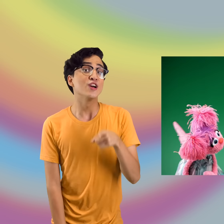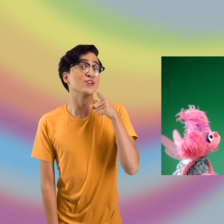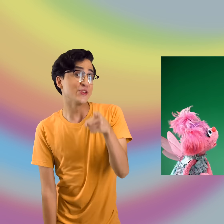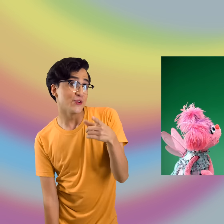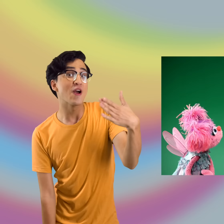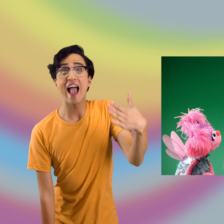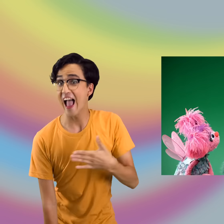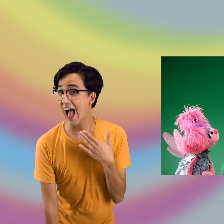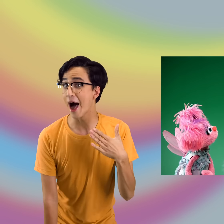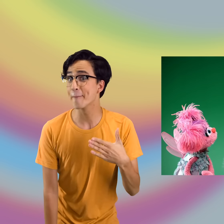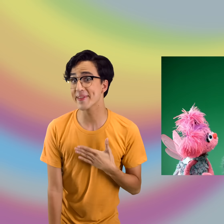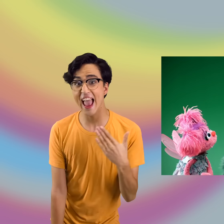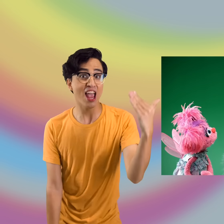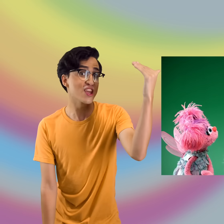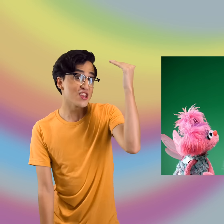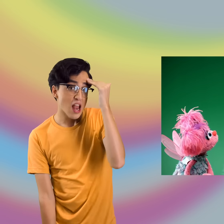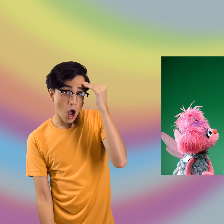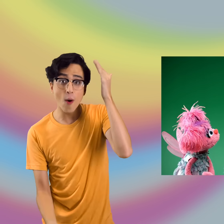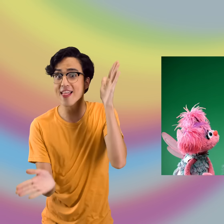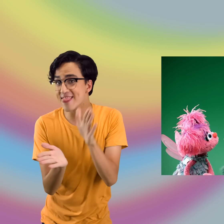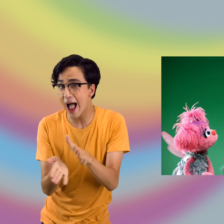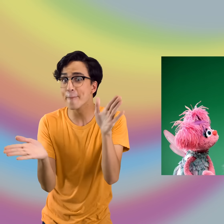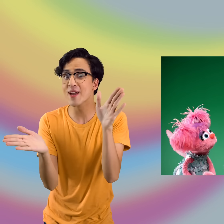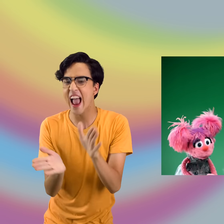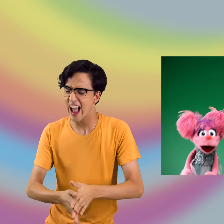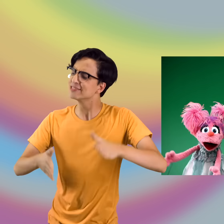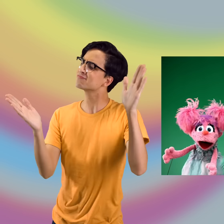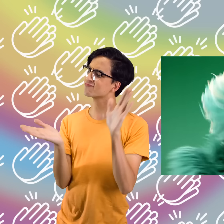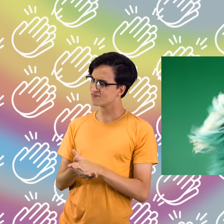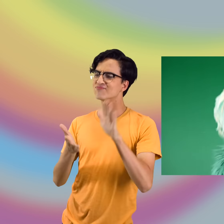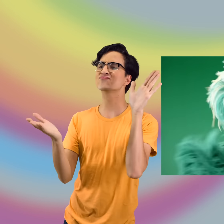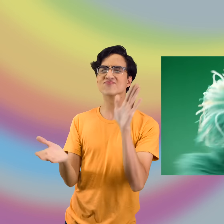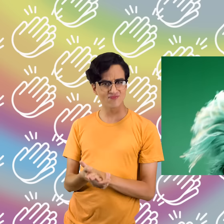(ROSITA SINGING) If you're happy and you know it, clap your hands. (clap clap)